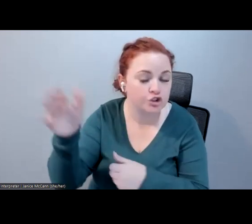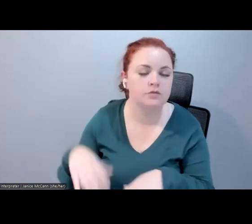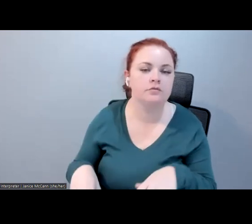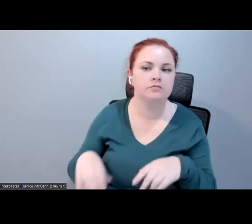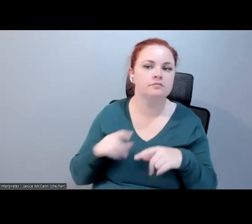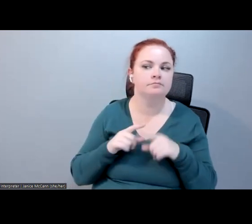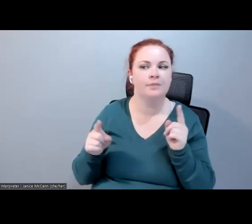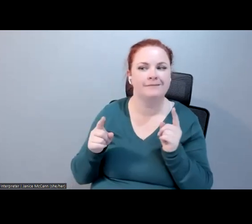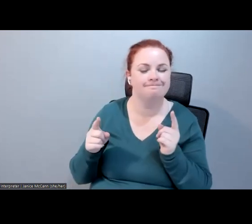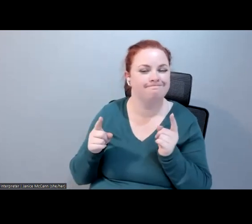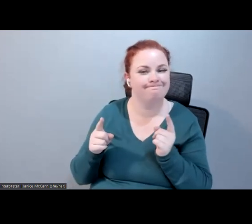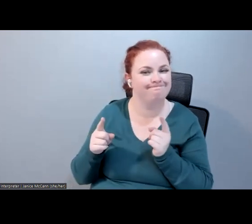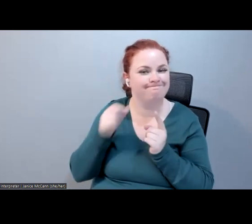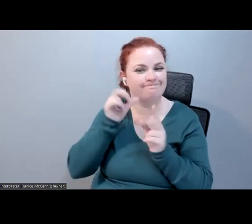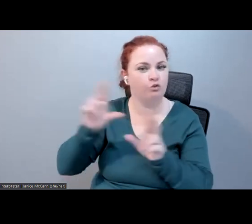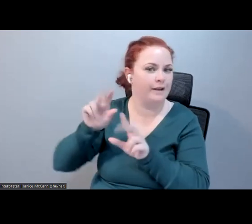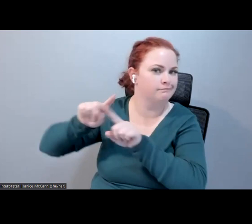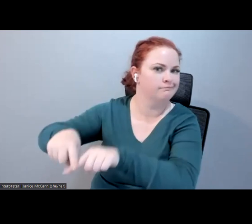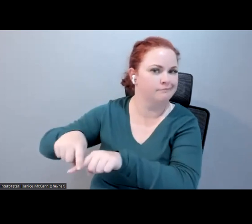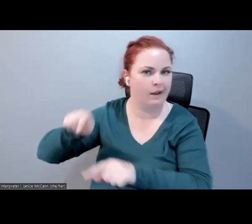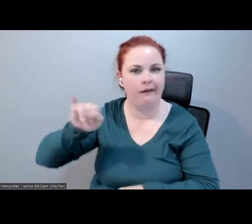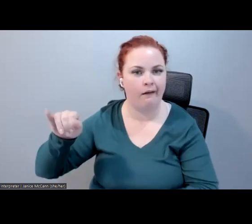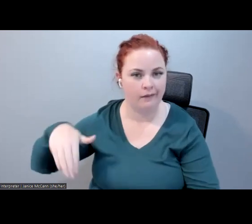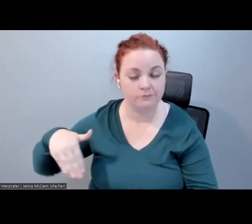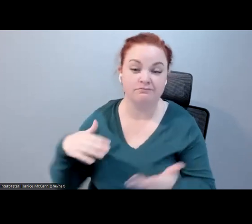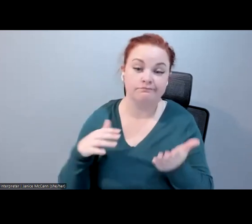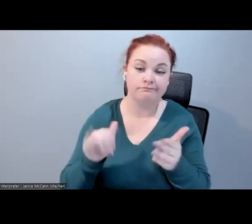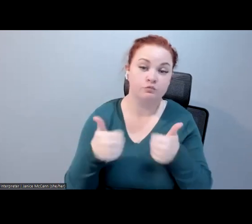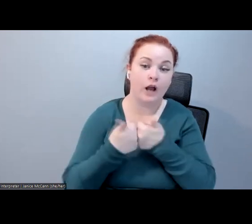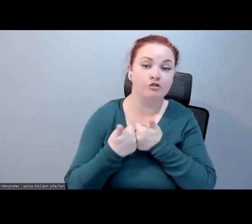there yet. Those of the challenges for us, getting it